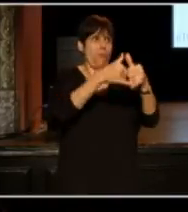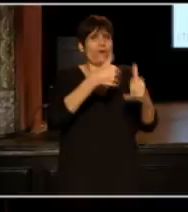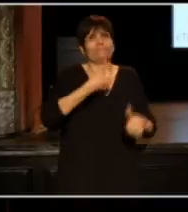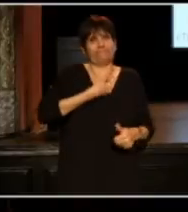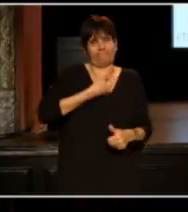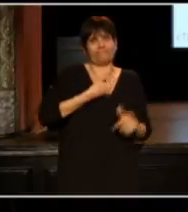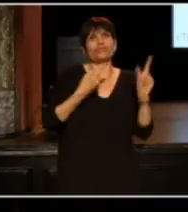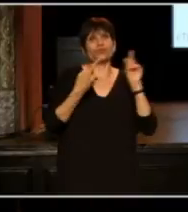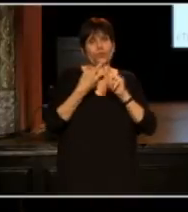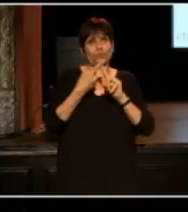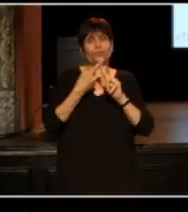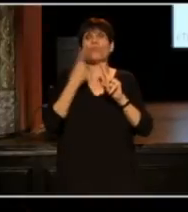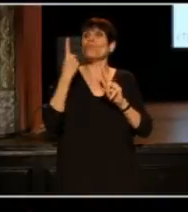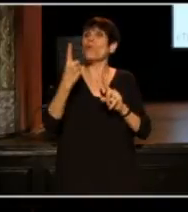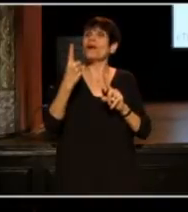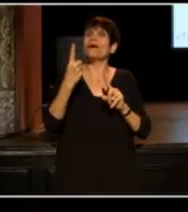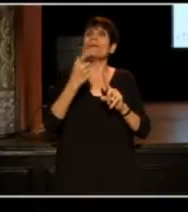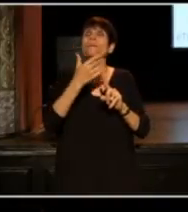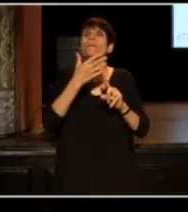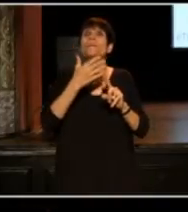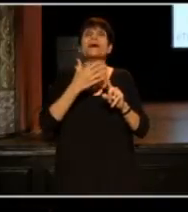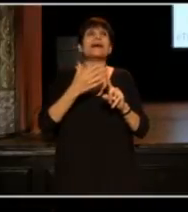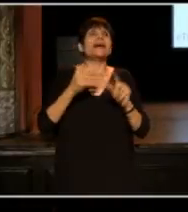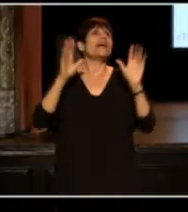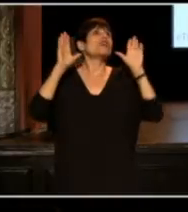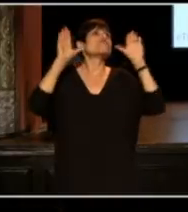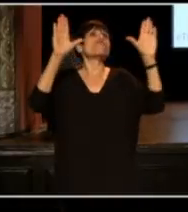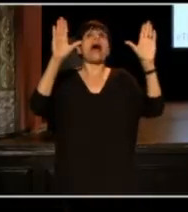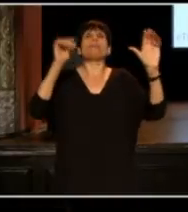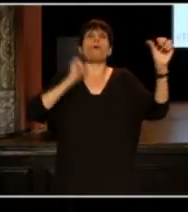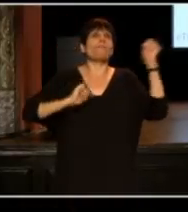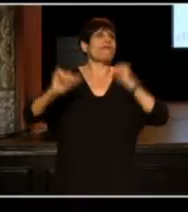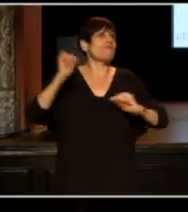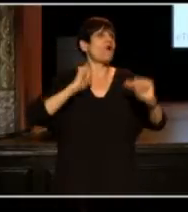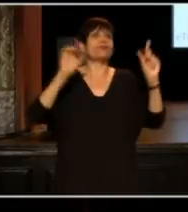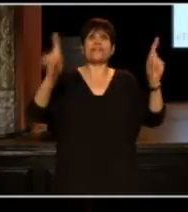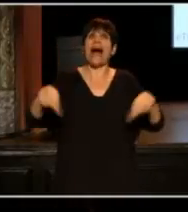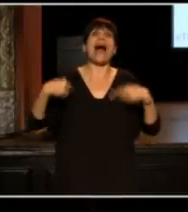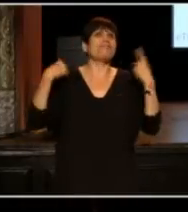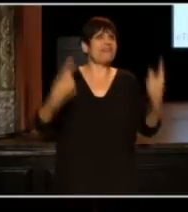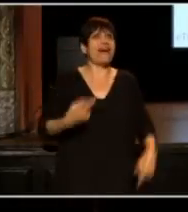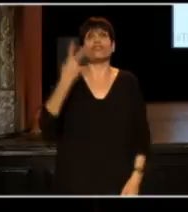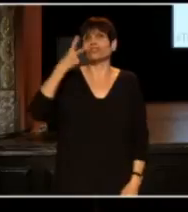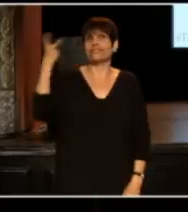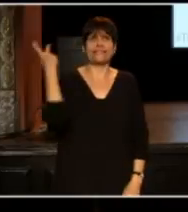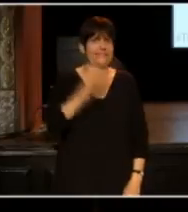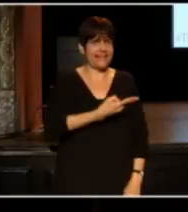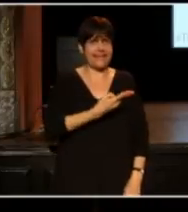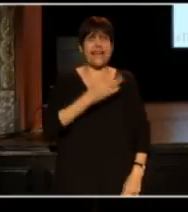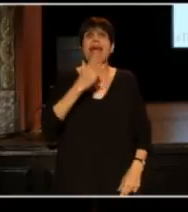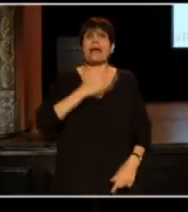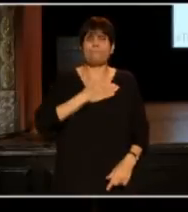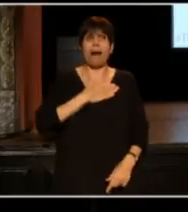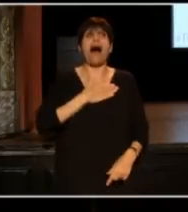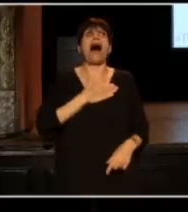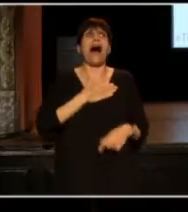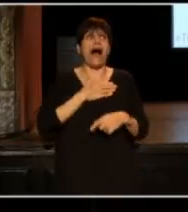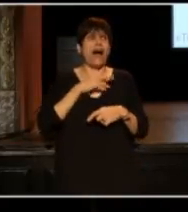to one of the most incredible performances I have ever seen in my 30+ years.